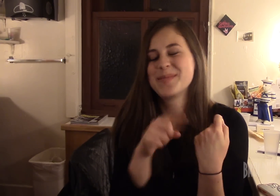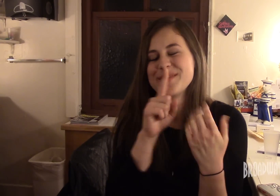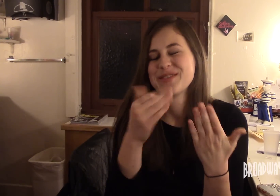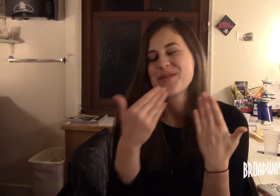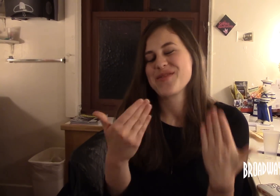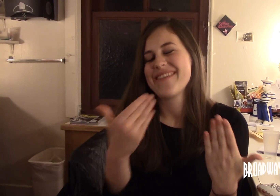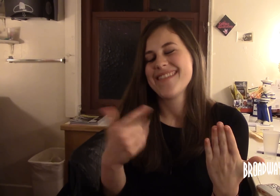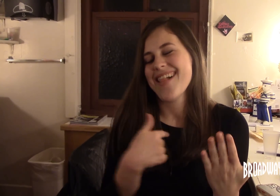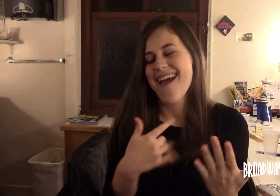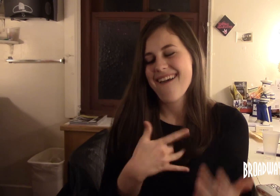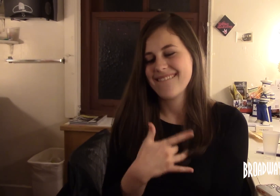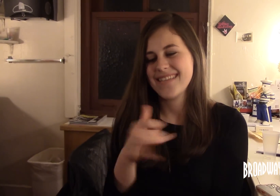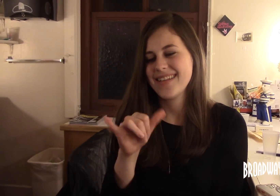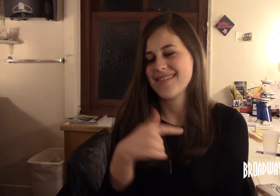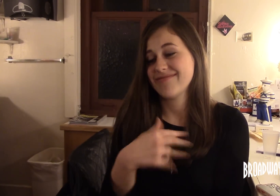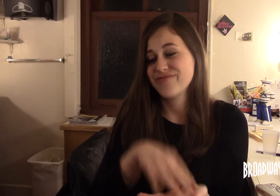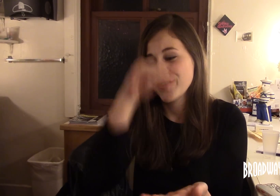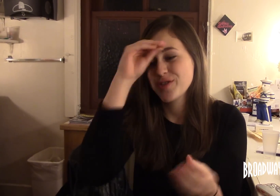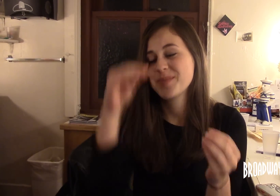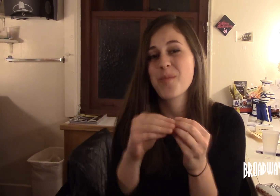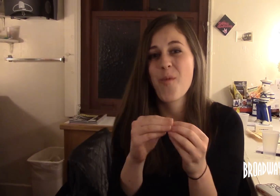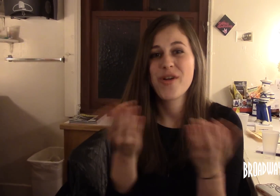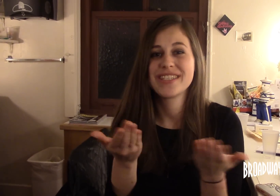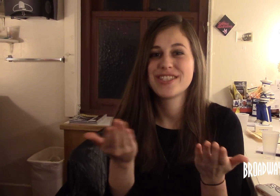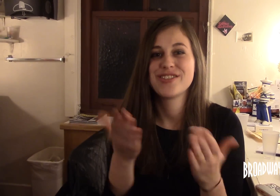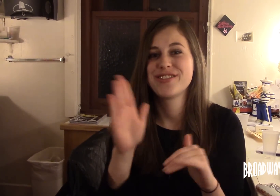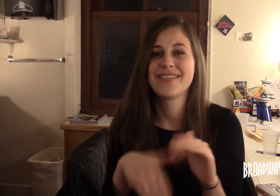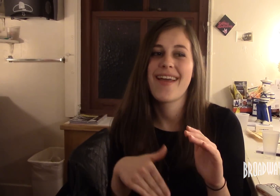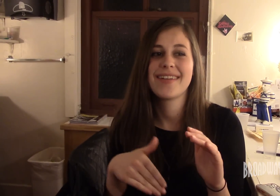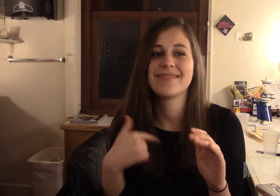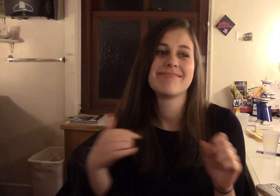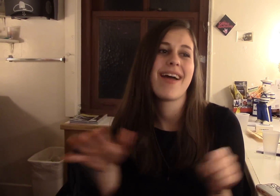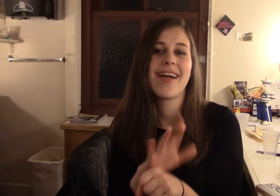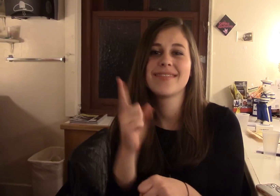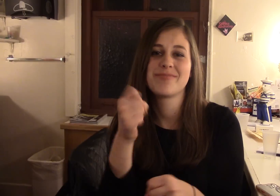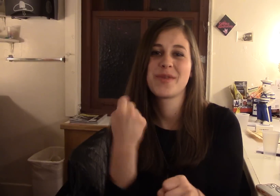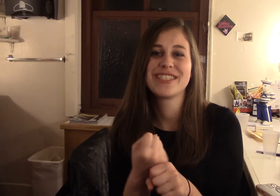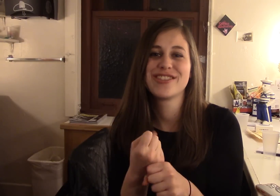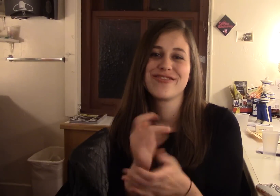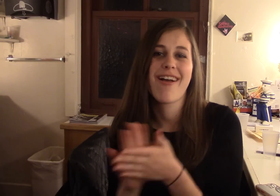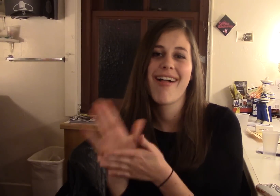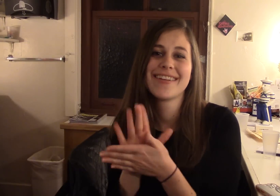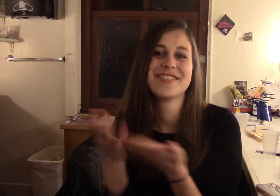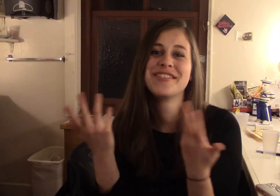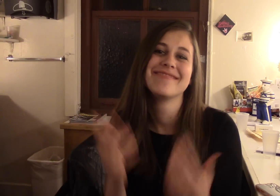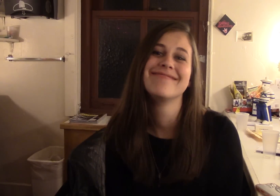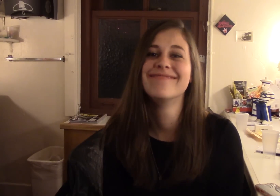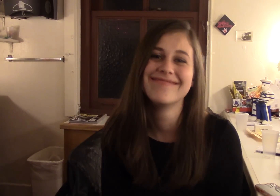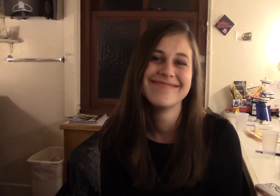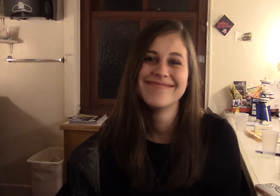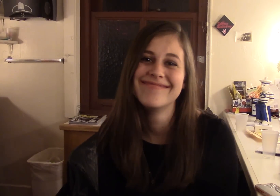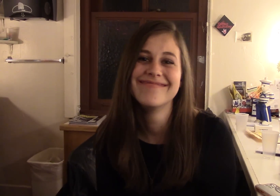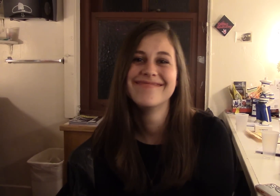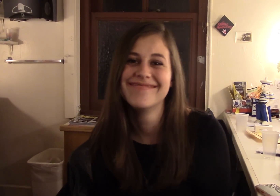I'm just so grateful to have this and I've learned more here than I have in a year of college.